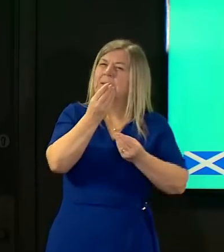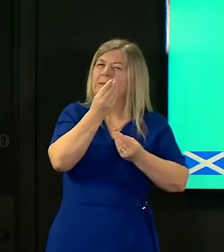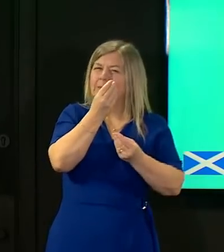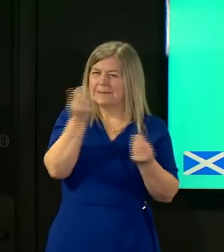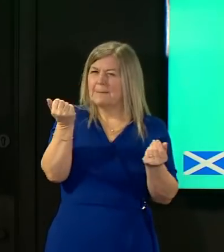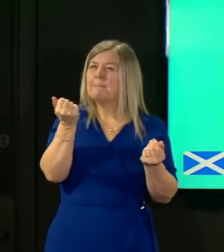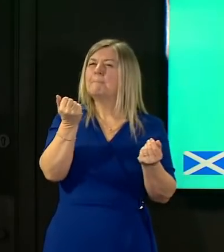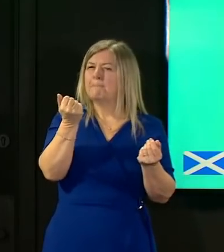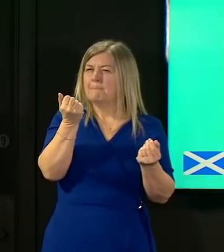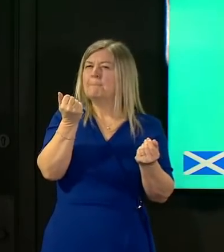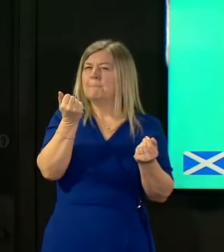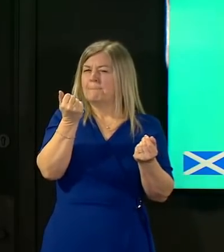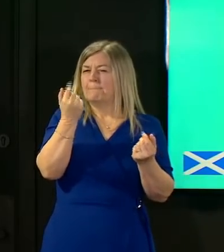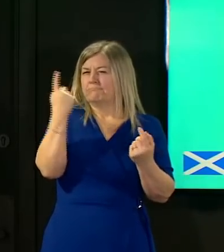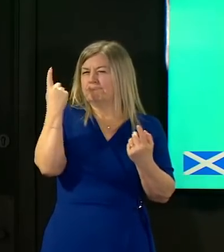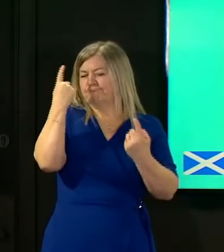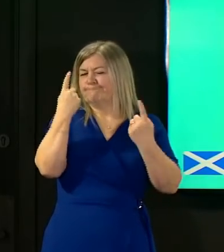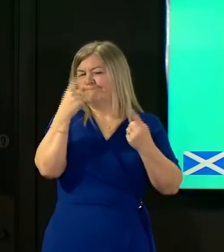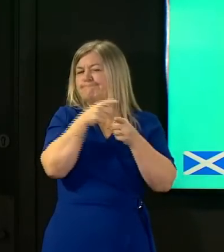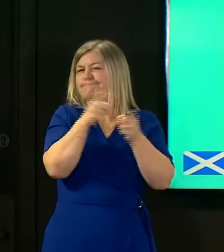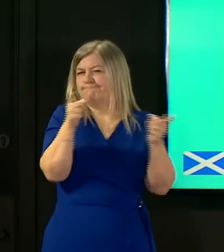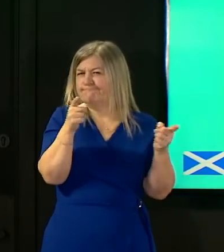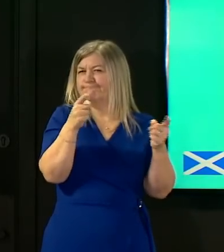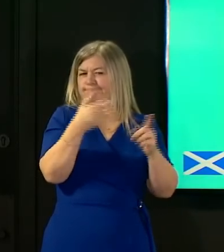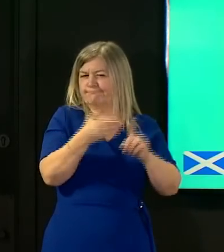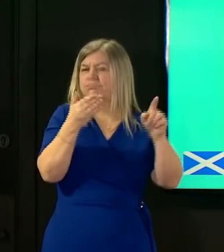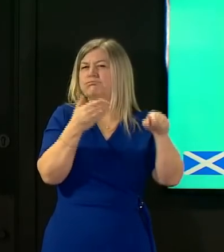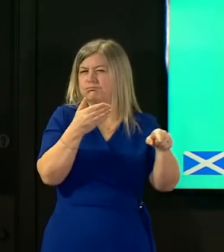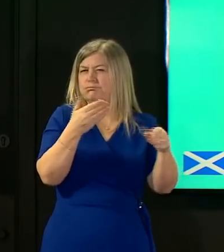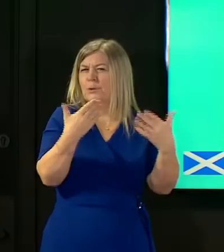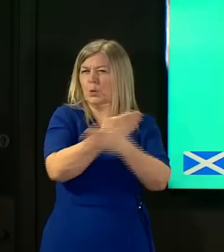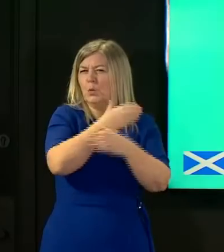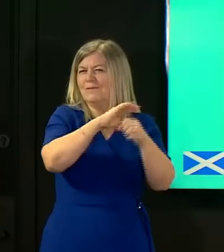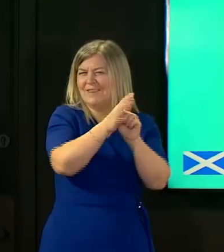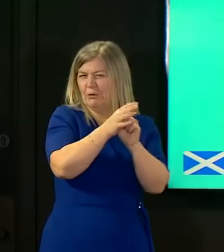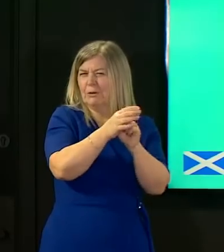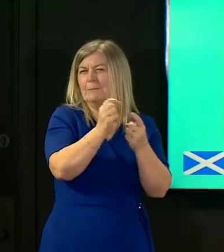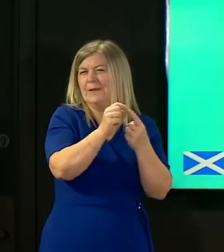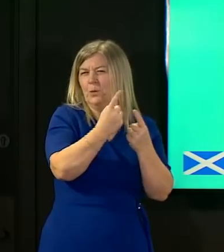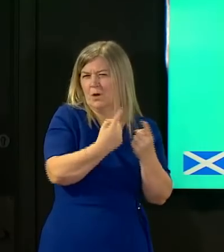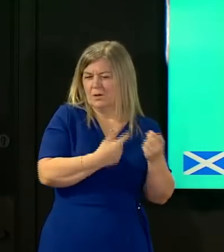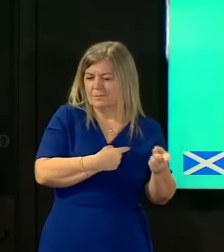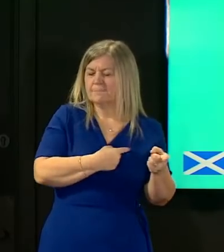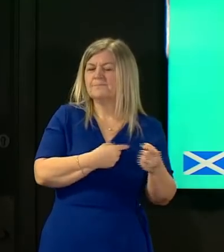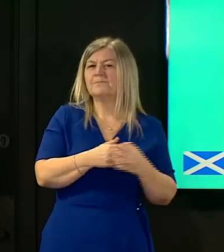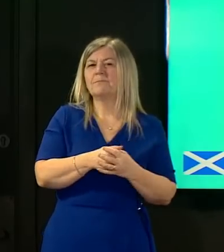exactly what the impacts of these changes might be in this particular variant so when we have